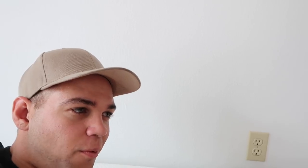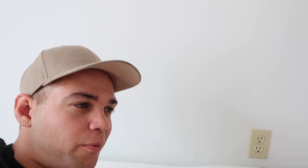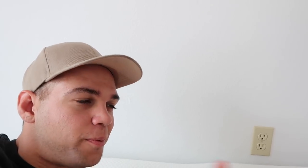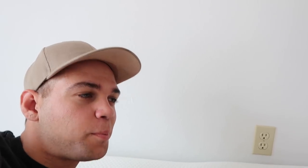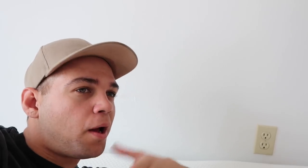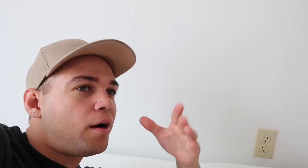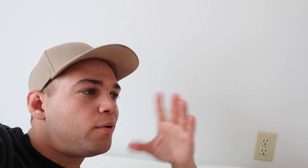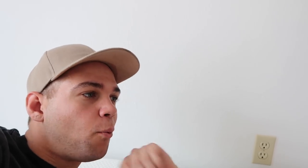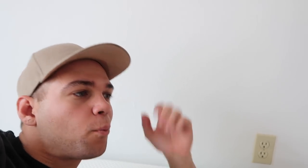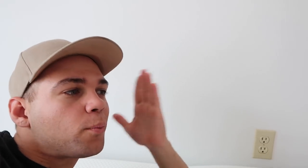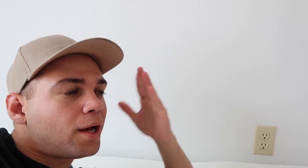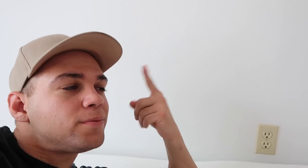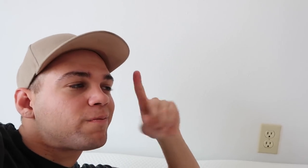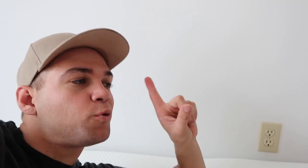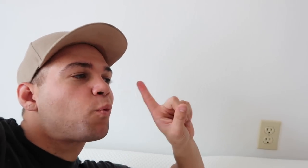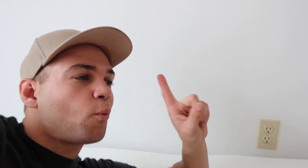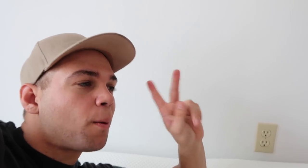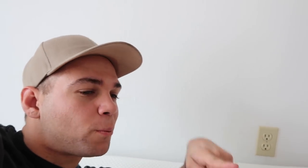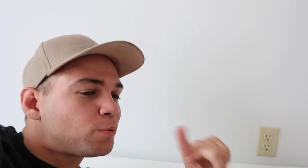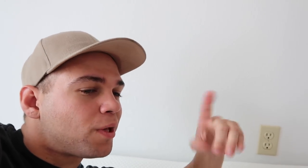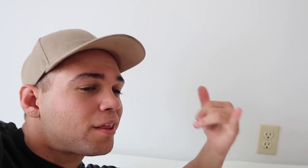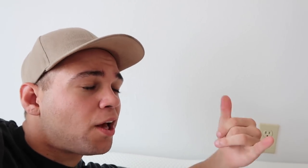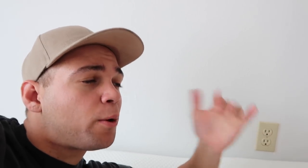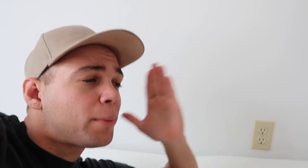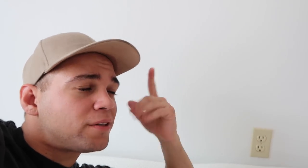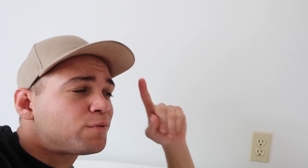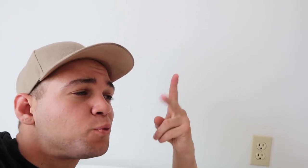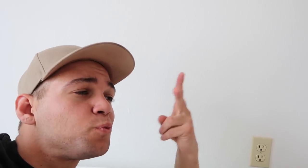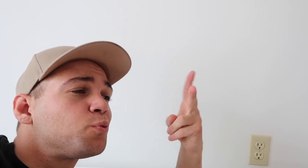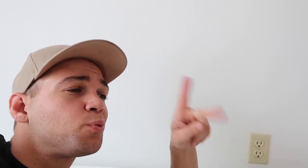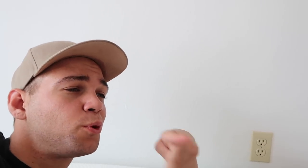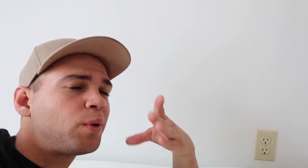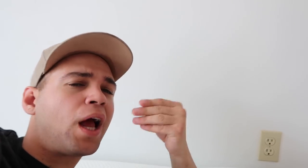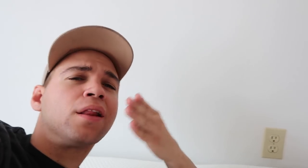R: my old bed was for ONE person but now this bed is for two people